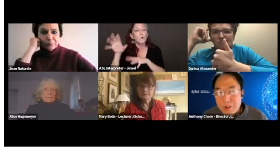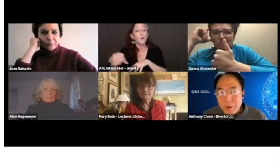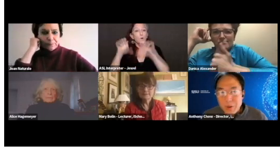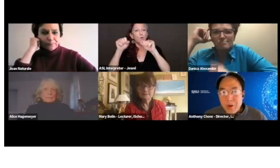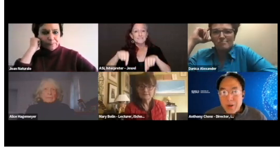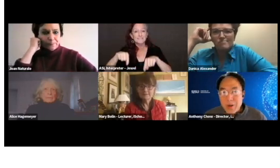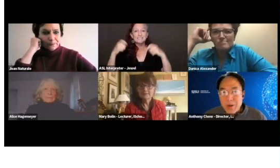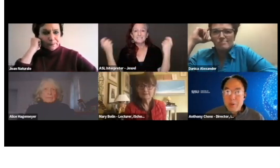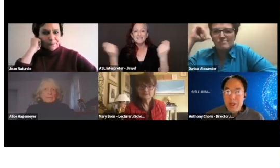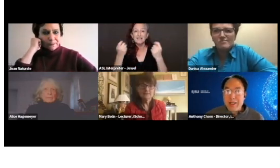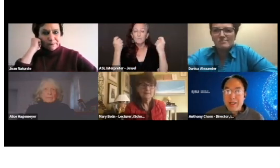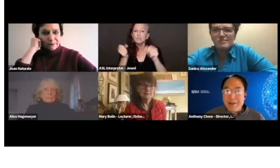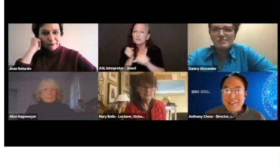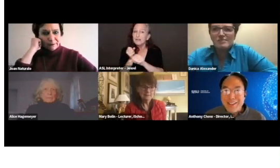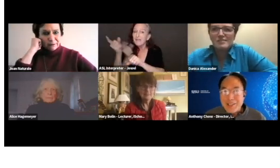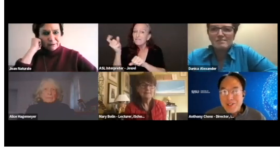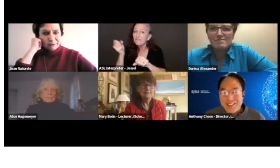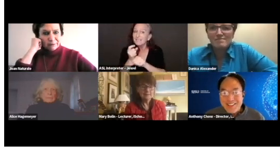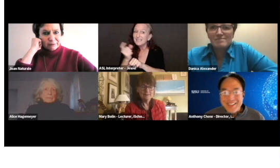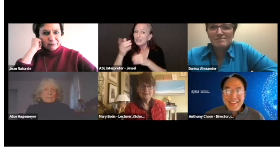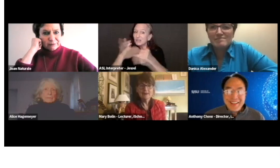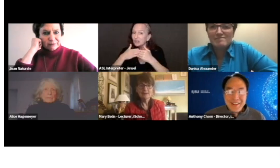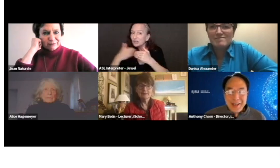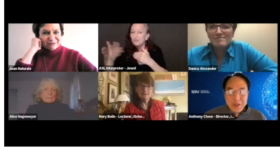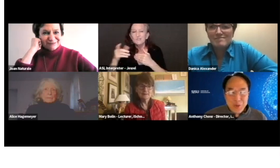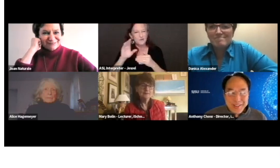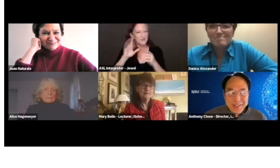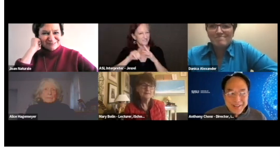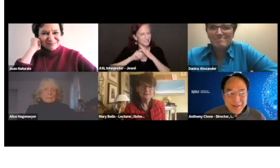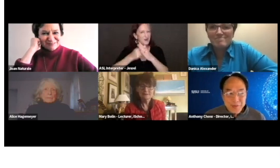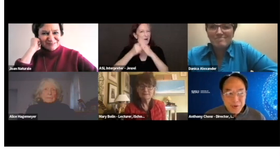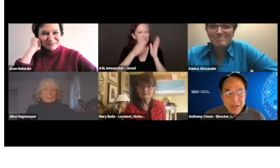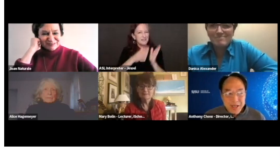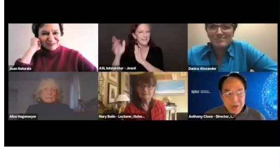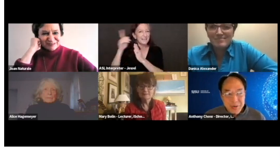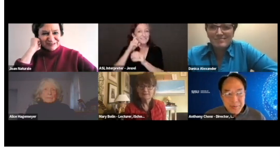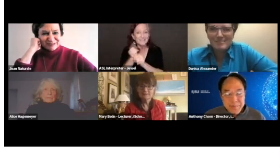So, we can go ahead and start planning on the next one for the next year.